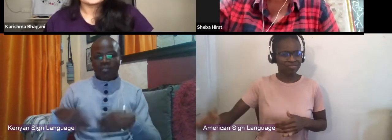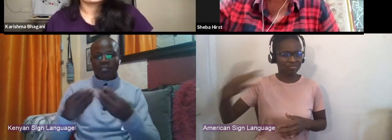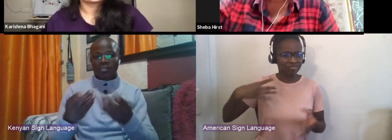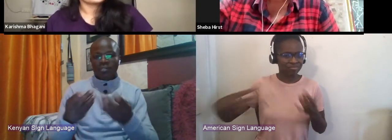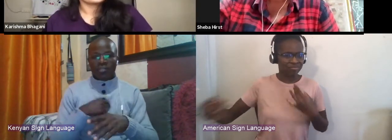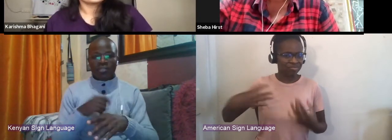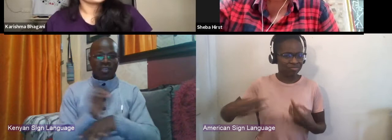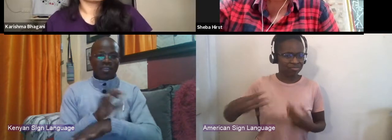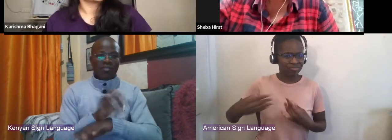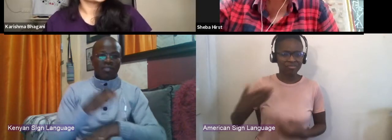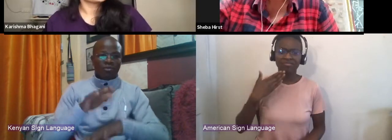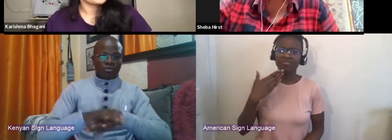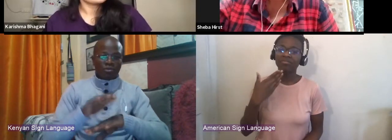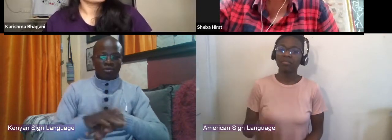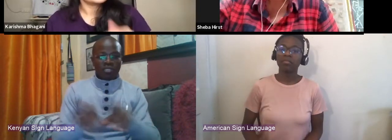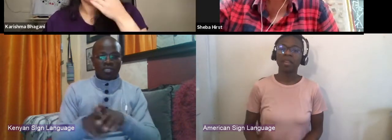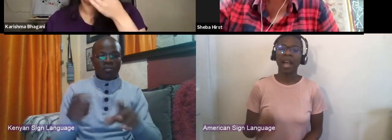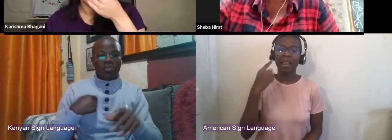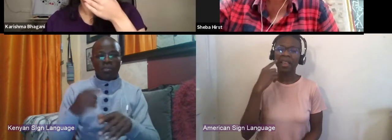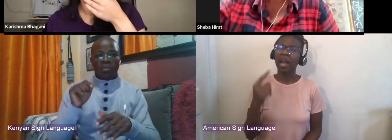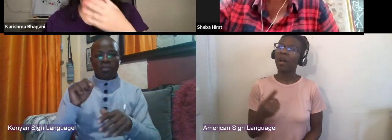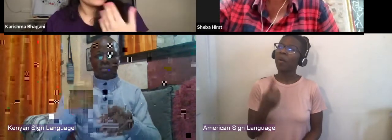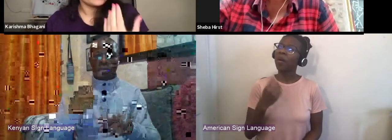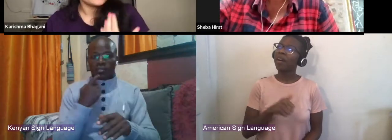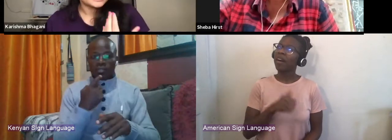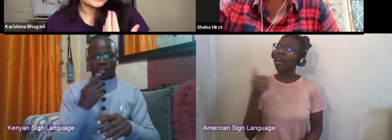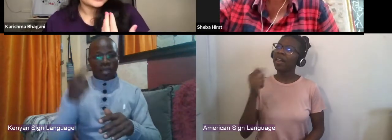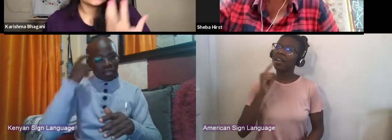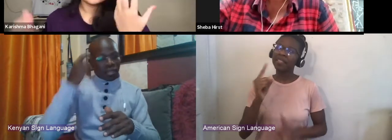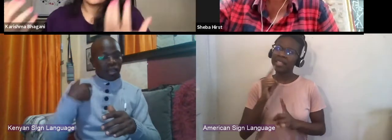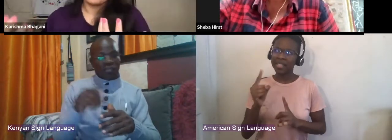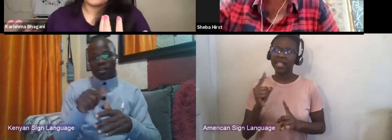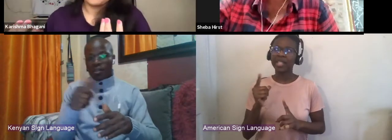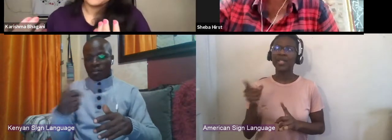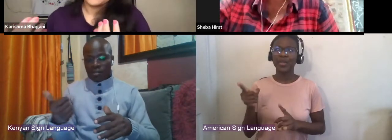I think there was one other conversation having and it changed my view of ticketing. 'Cause I come from